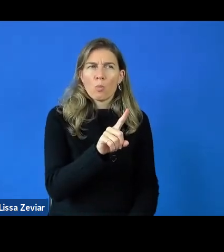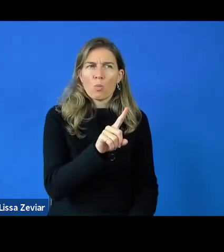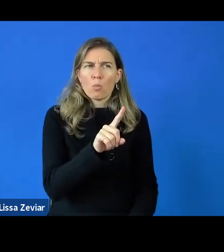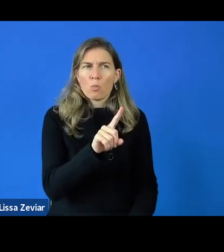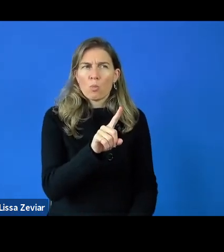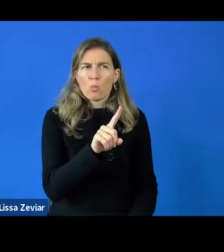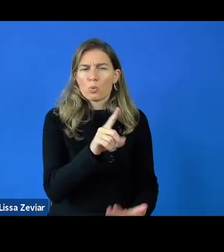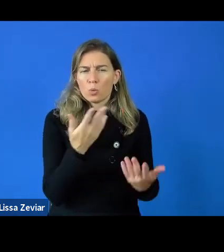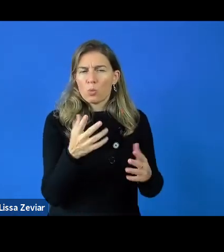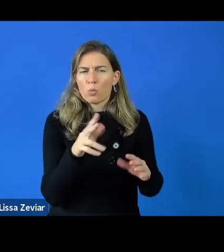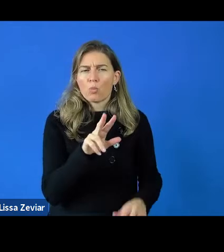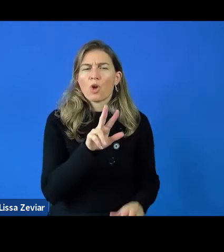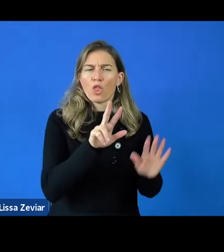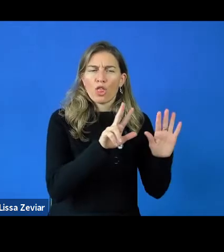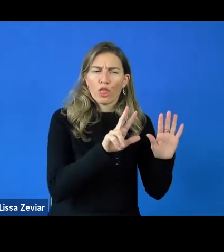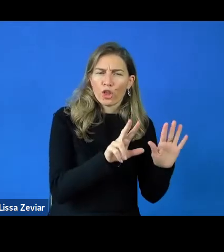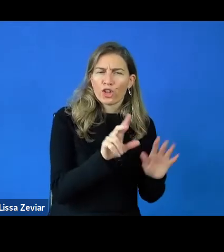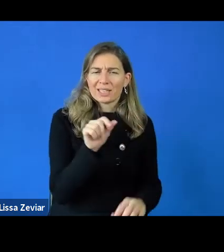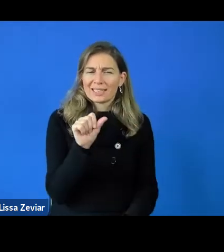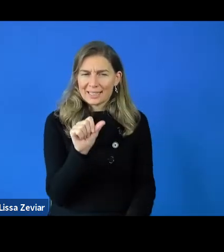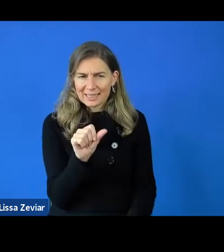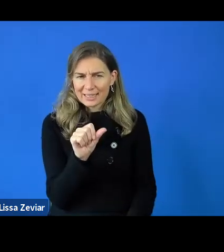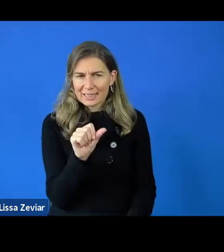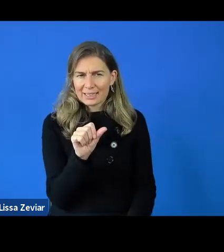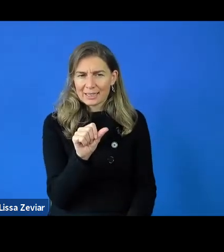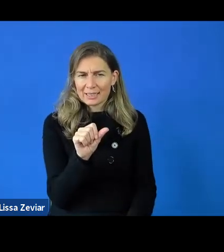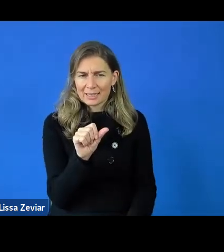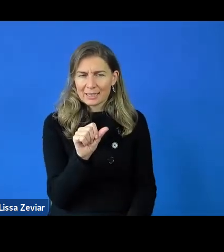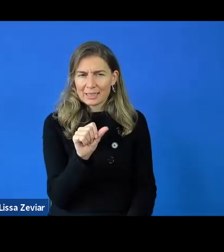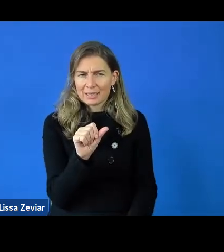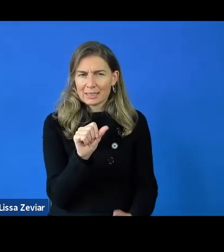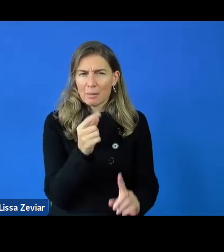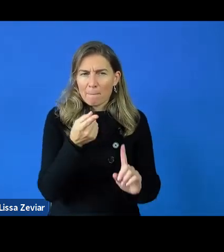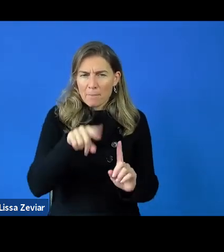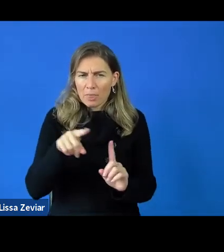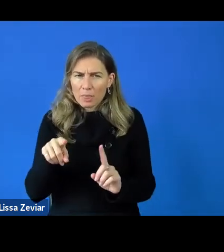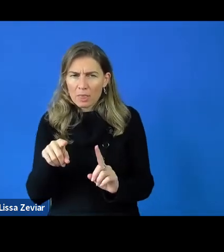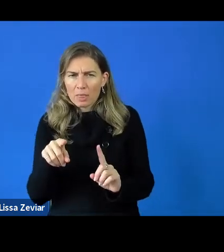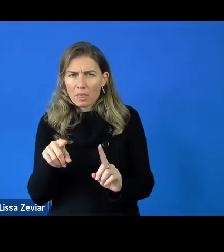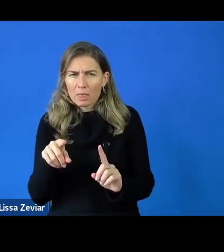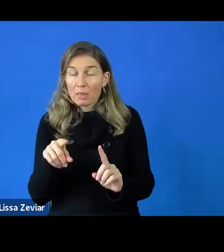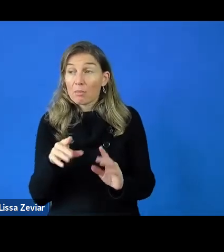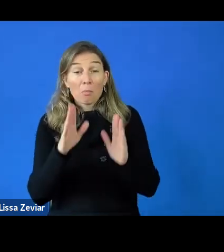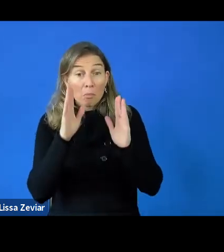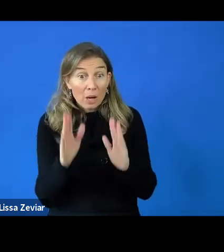That is one person through the whole. It doesn't mean the same person needs always to be there.